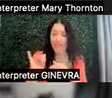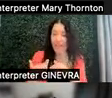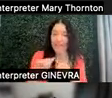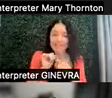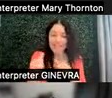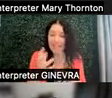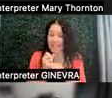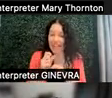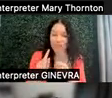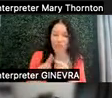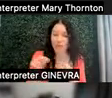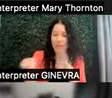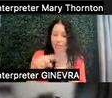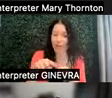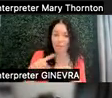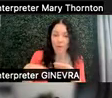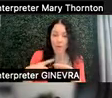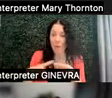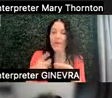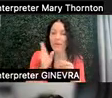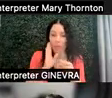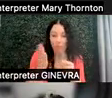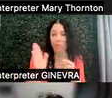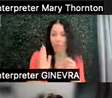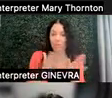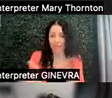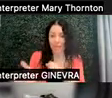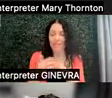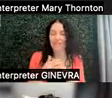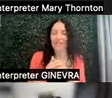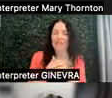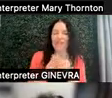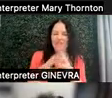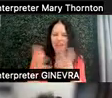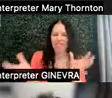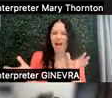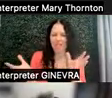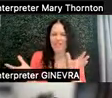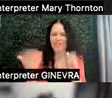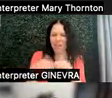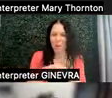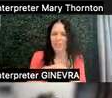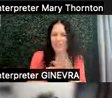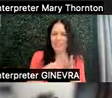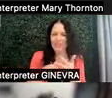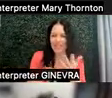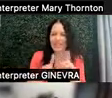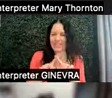to them when it was planned to. And so there's a lot that goes into these different types